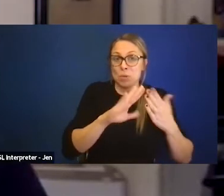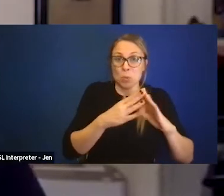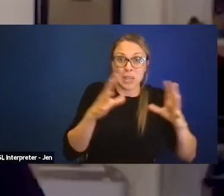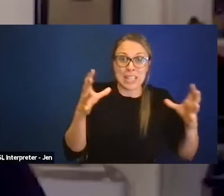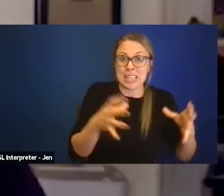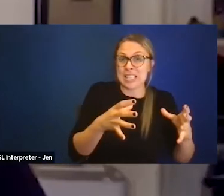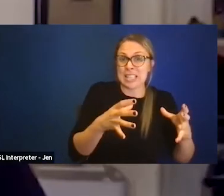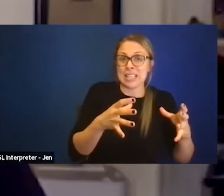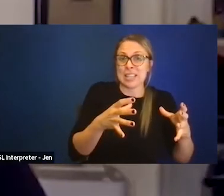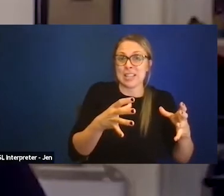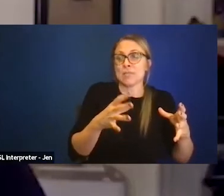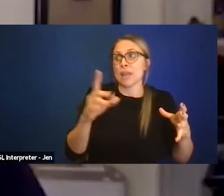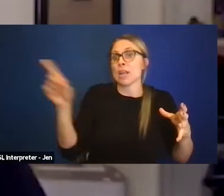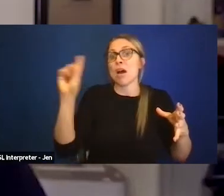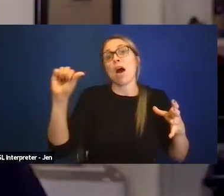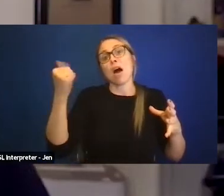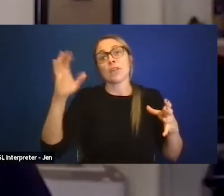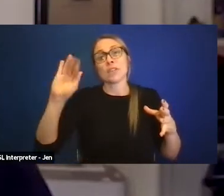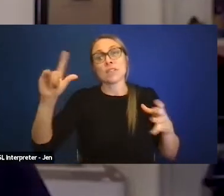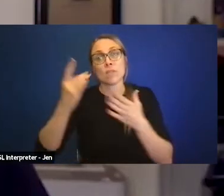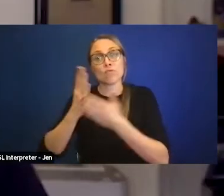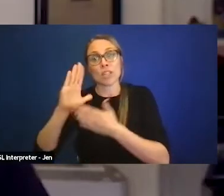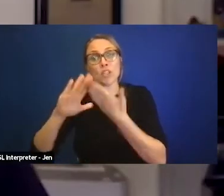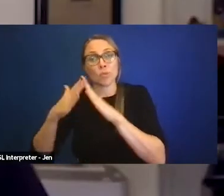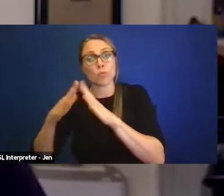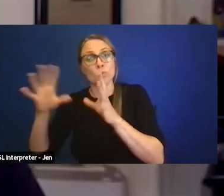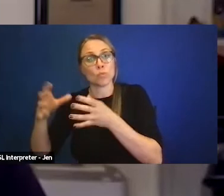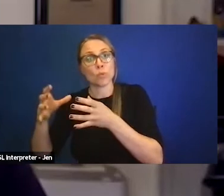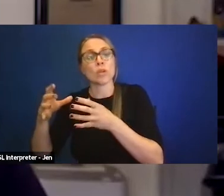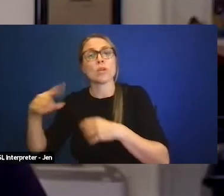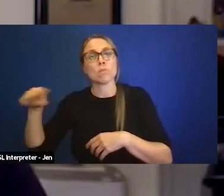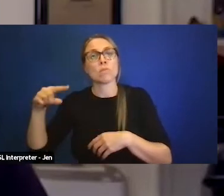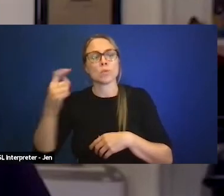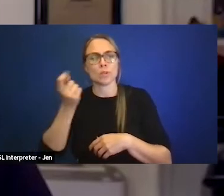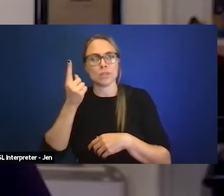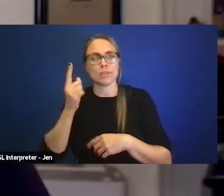and the need for other civil rights communities to recognize that disability,